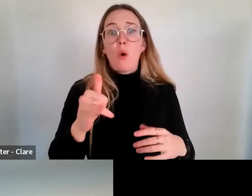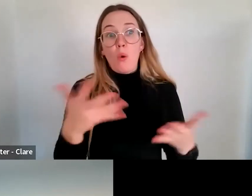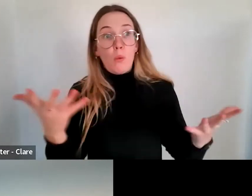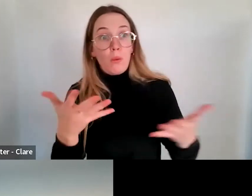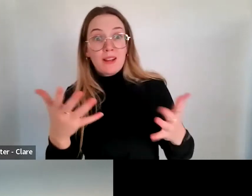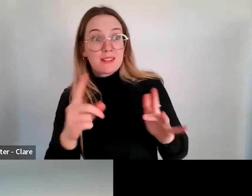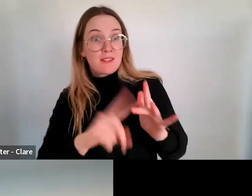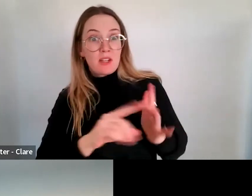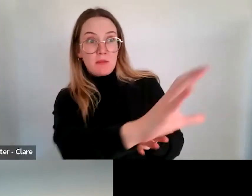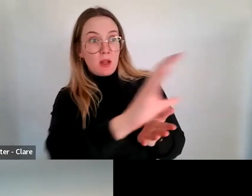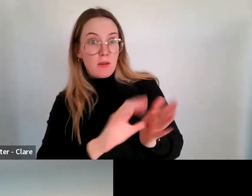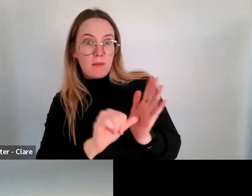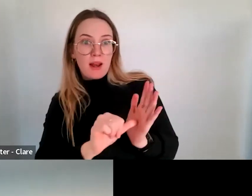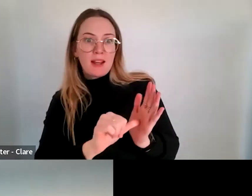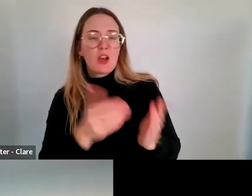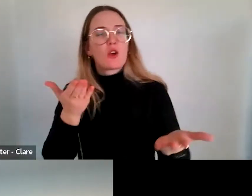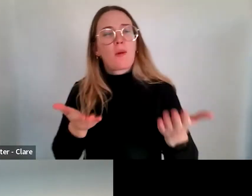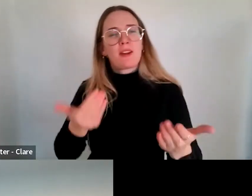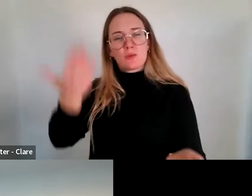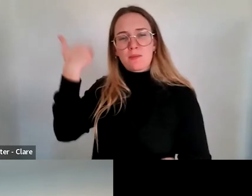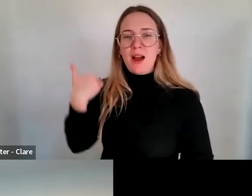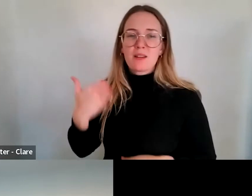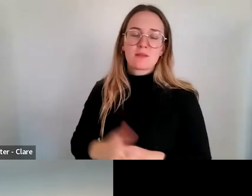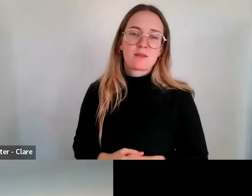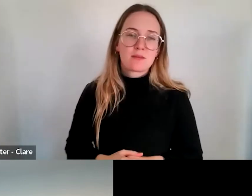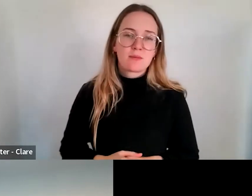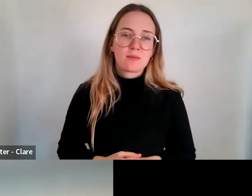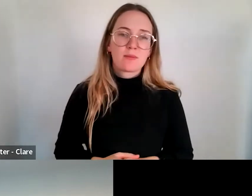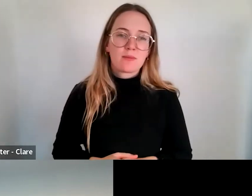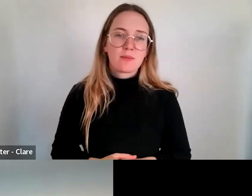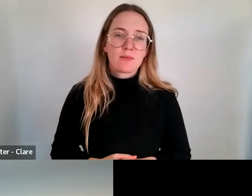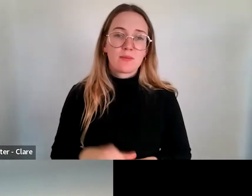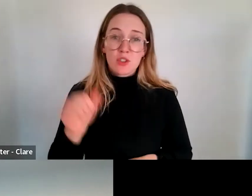assessment round. It's viable for a